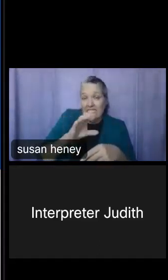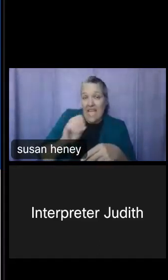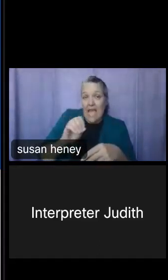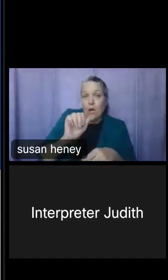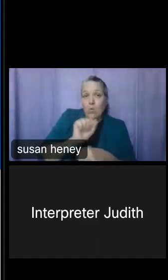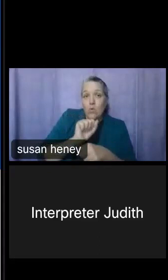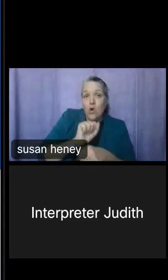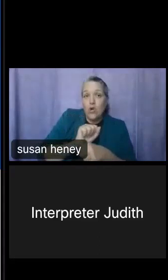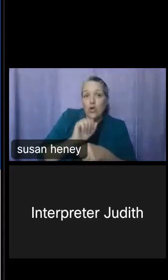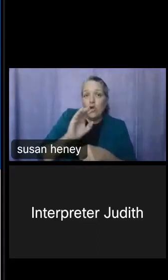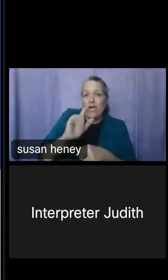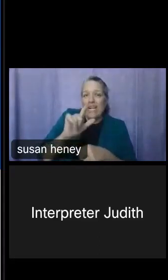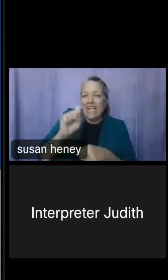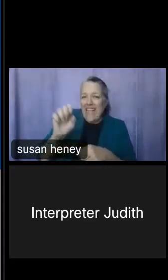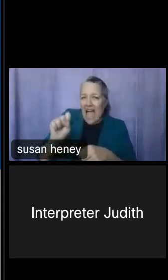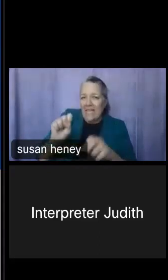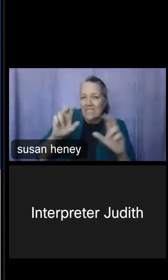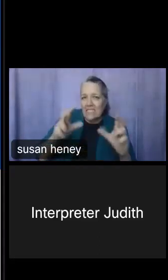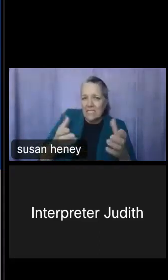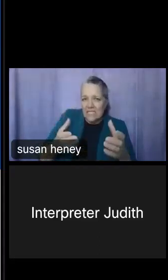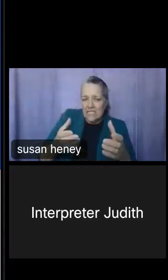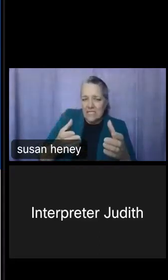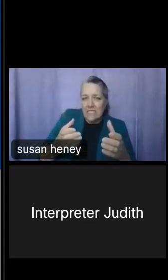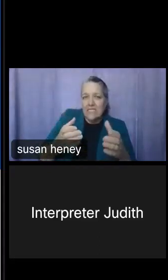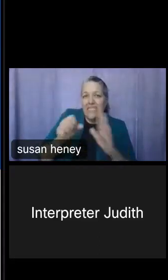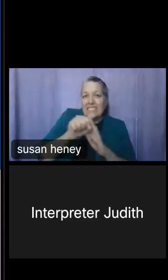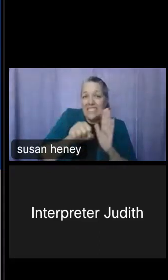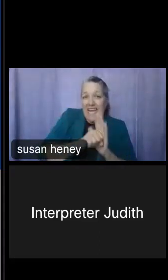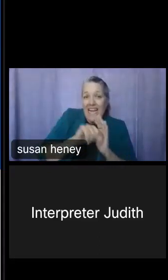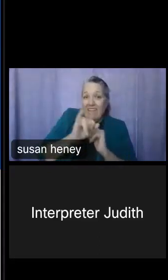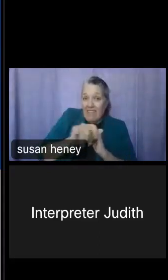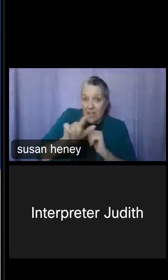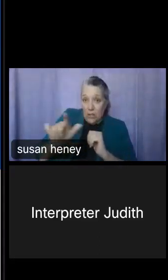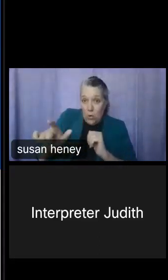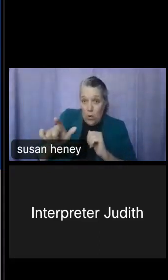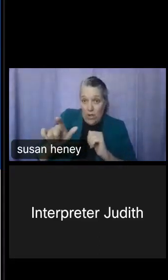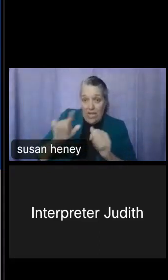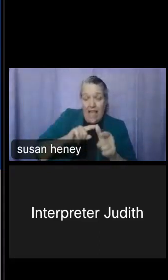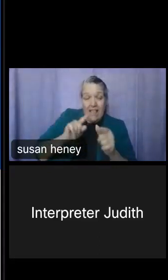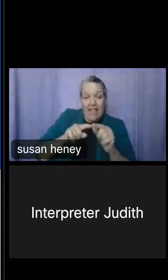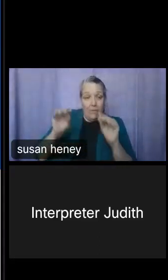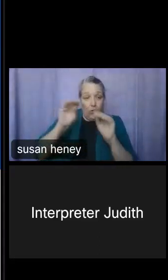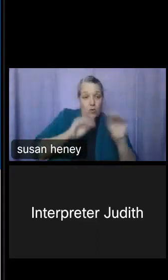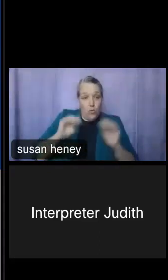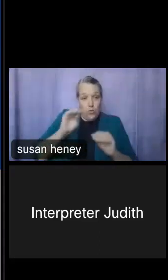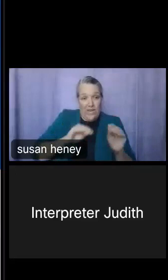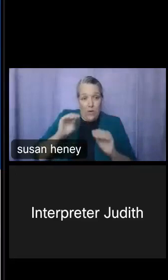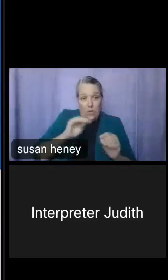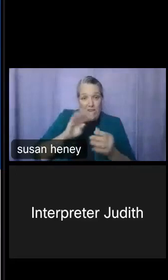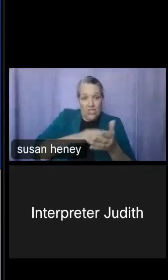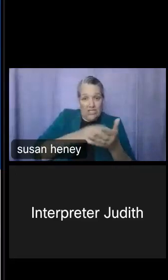at Illinois, and then rearrange and view the table so that you're able to do this on your